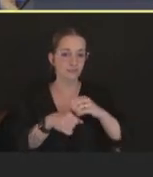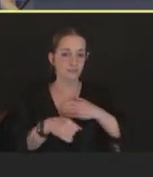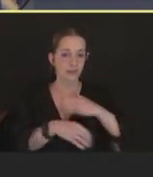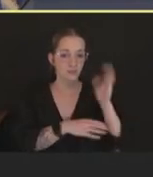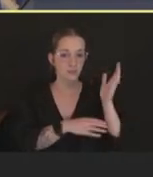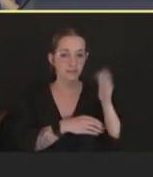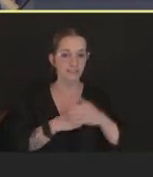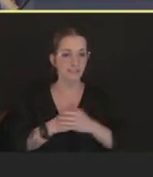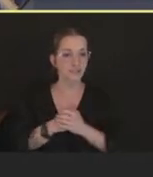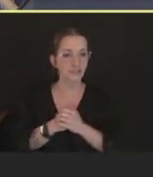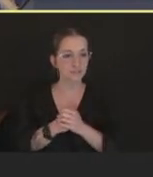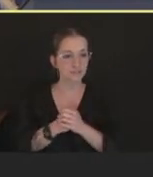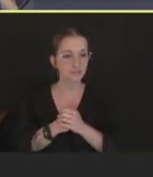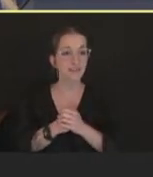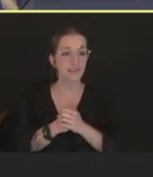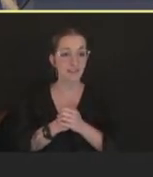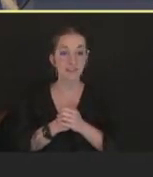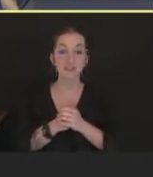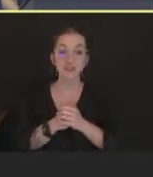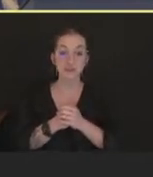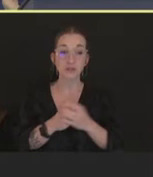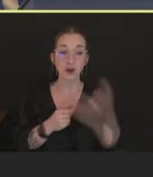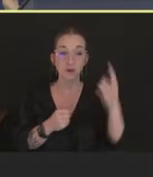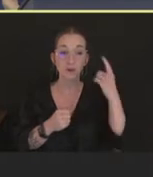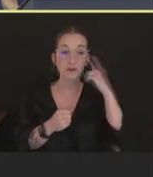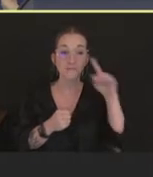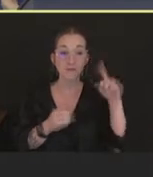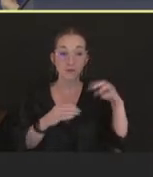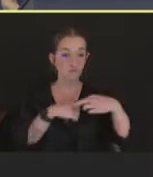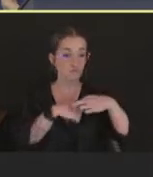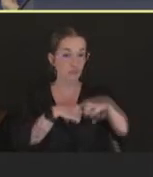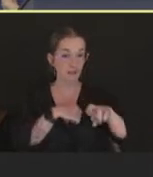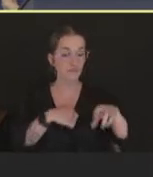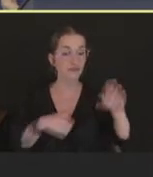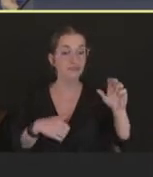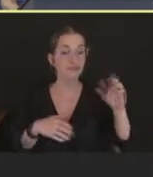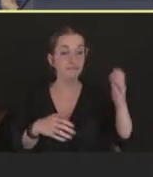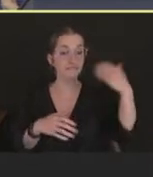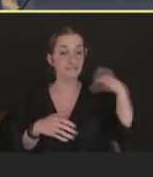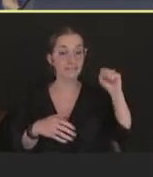So just for reference, as of September 20th, globally, there have been